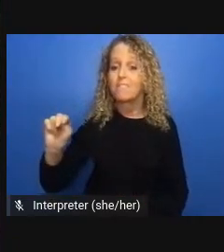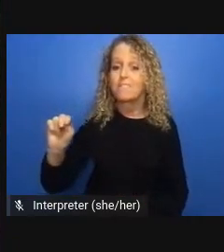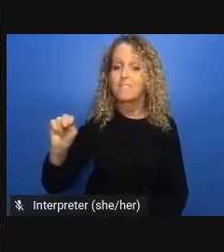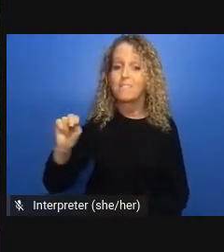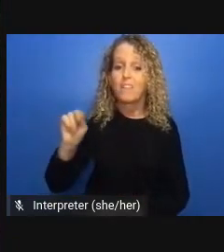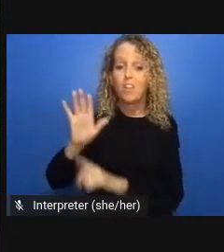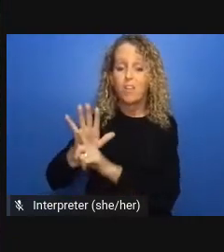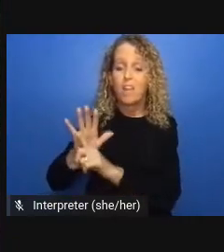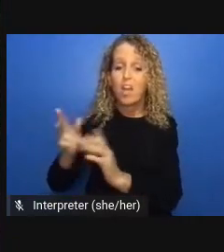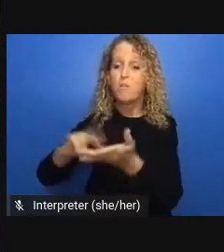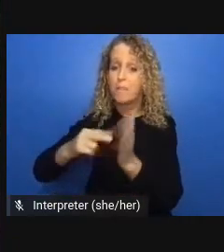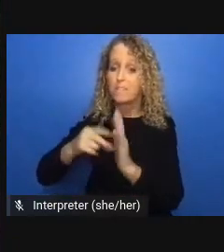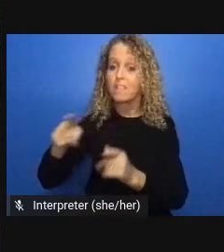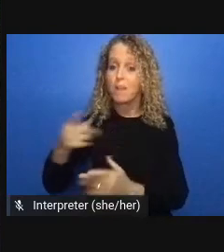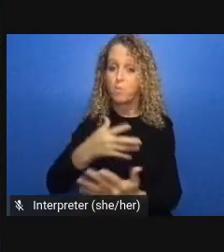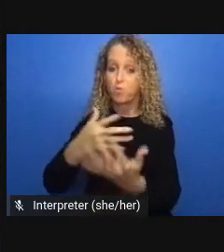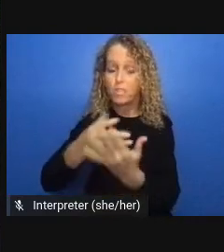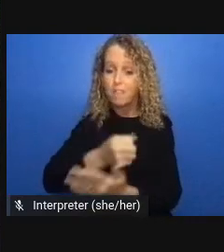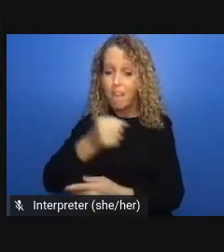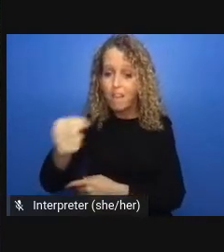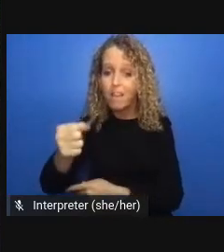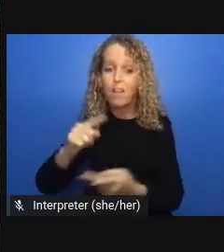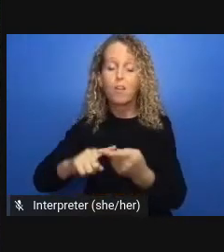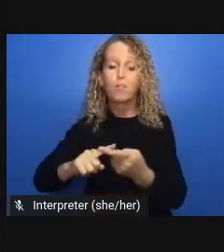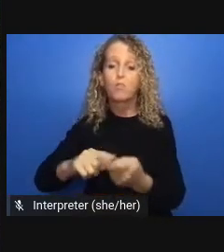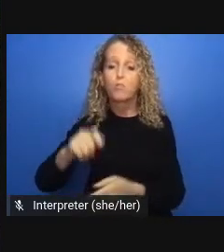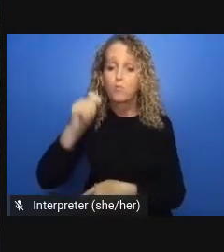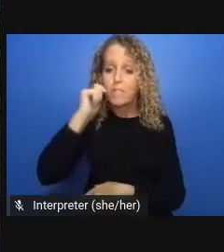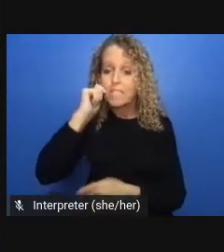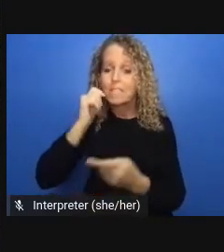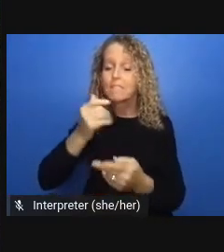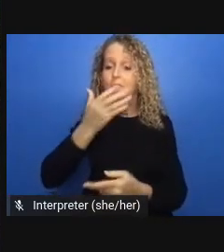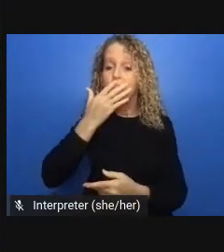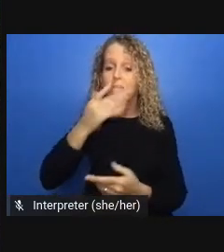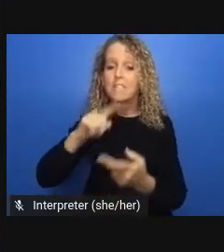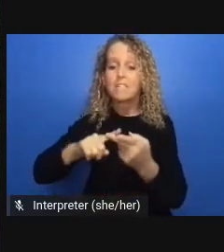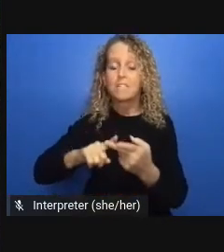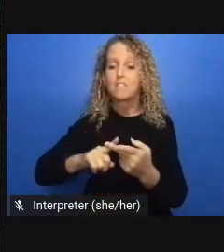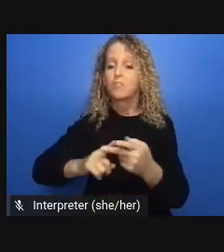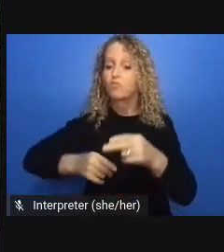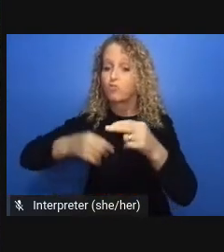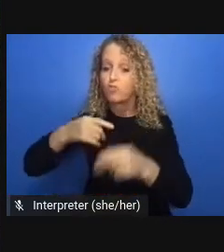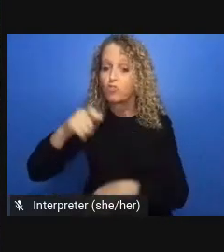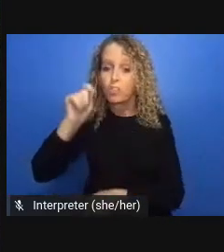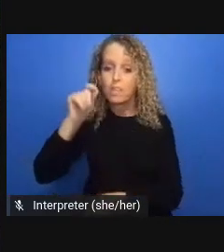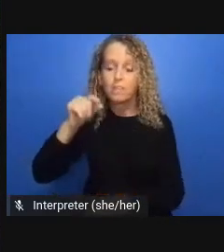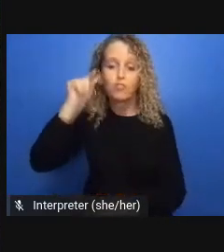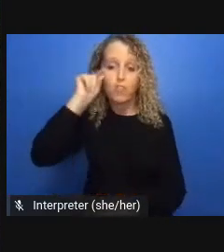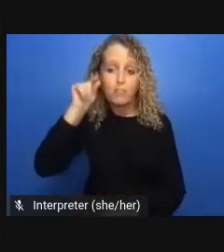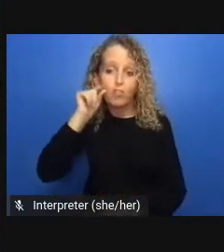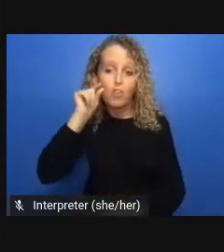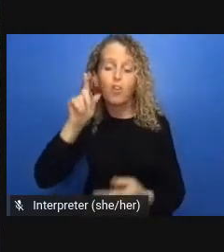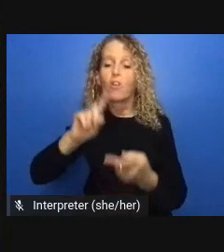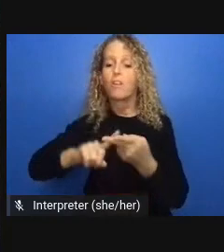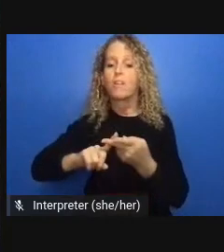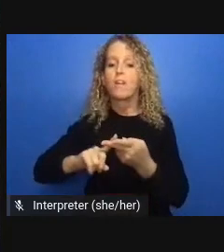the covid response congregate living settings for persons specifically persons with intellectual